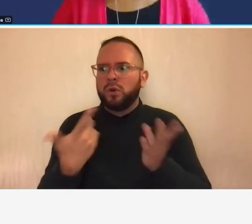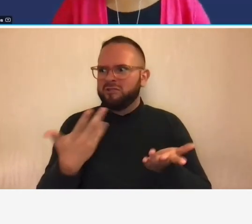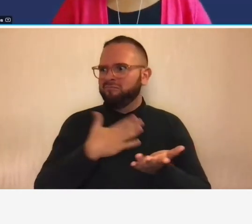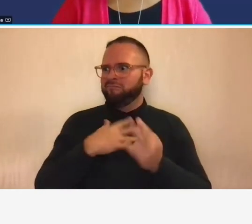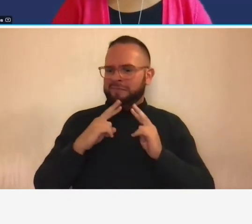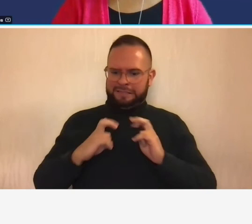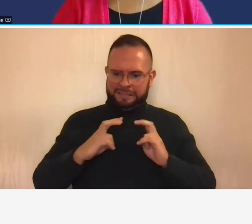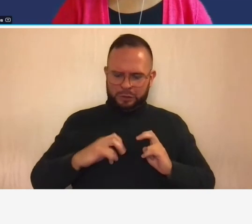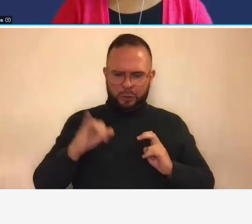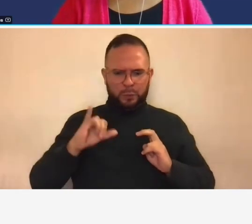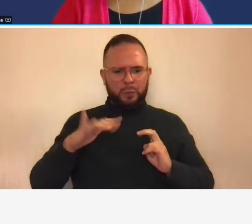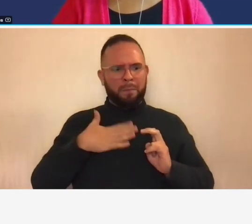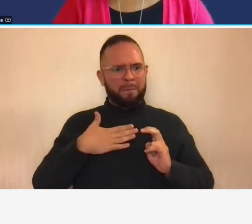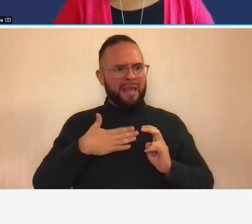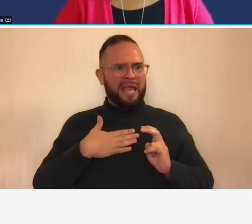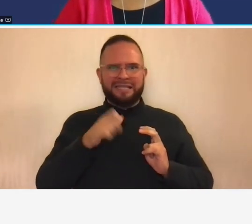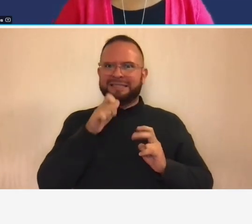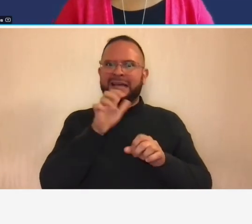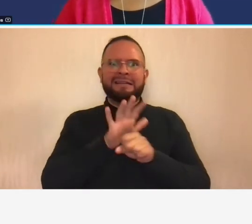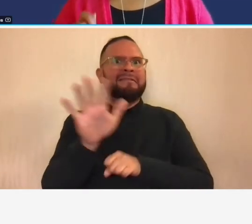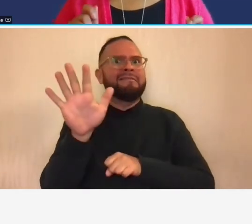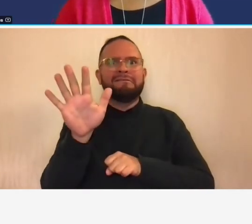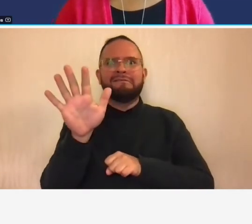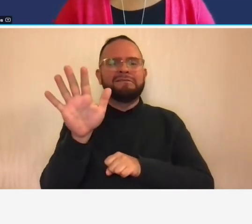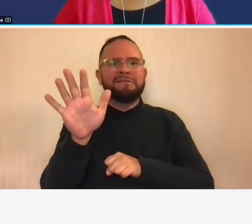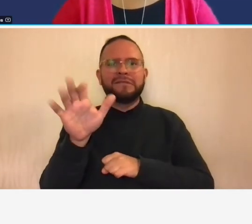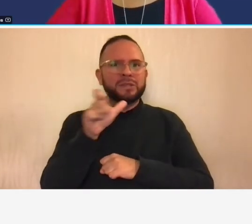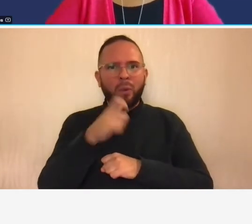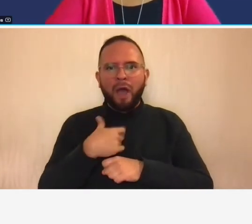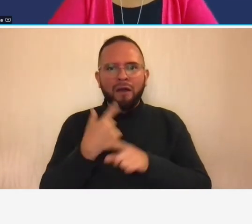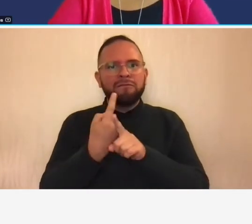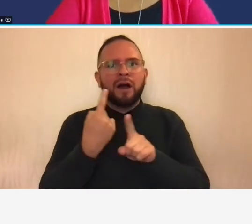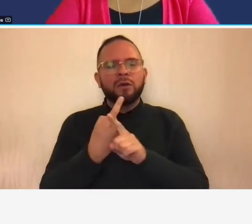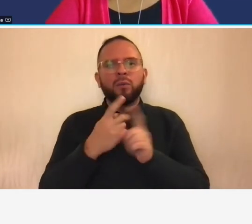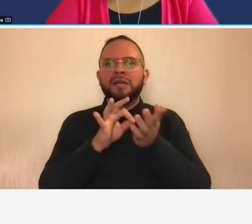no it doesn't cut the mustard okay so i want to talk about the safe harbor rate policy and we'll